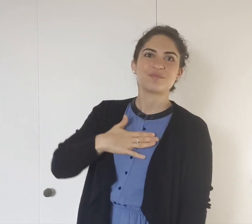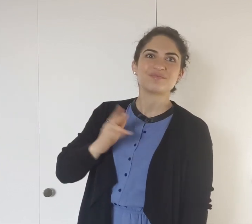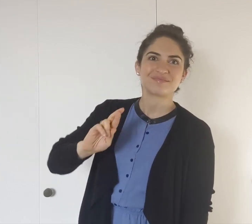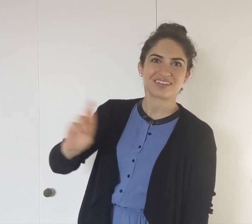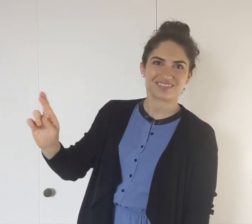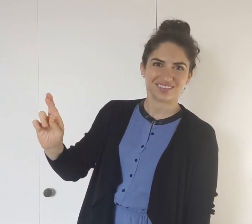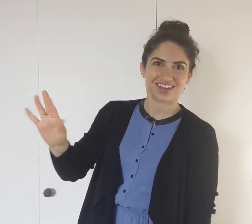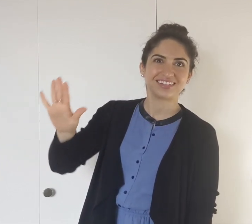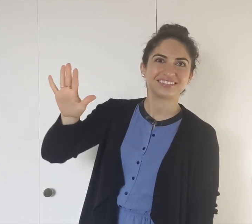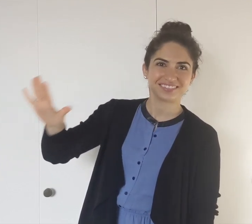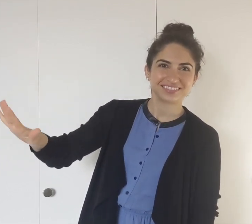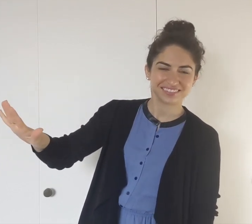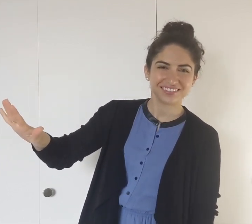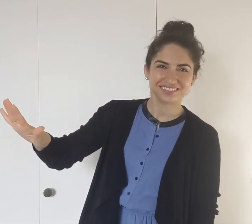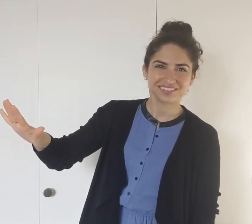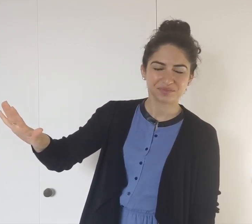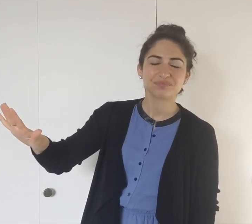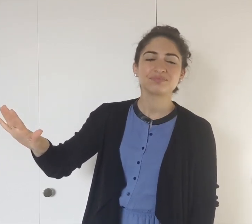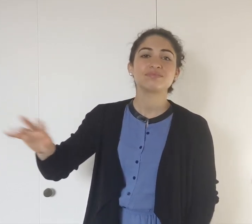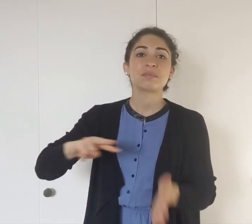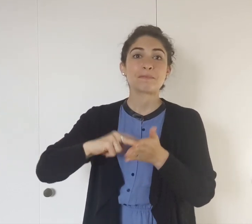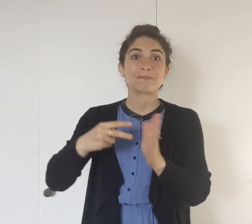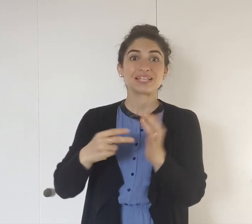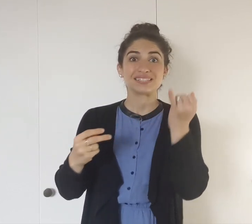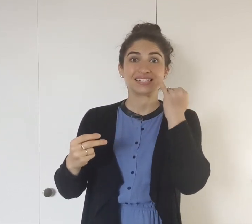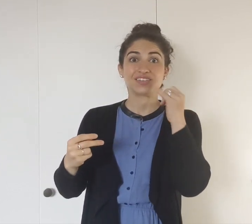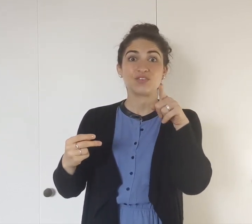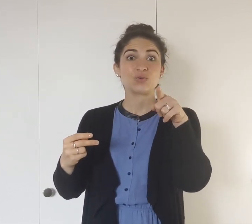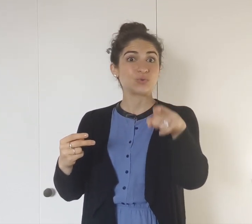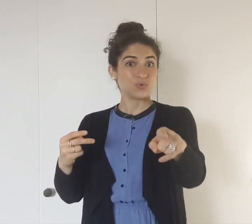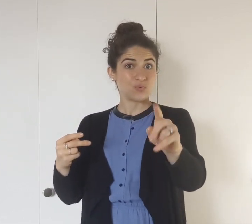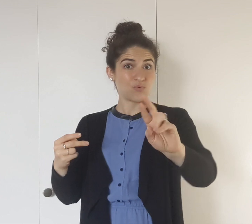So that's this side; that's my right.